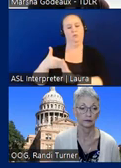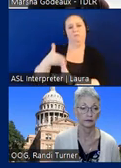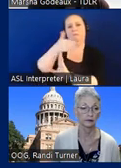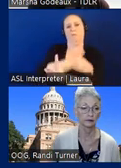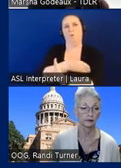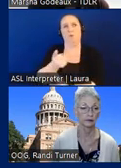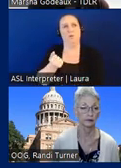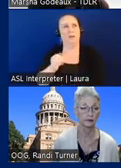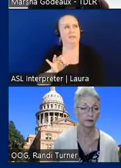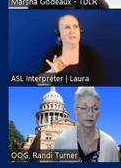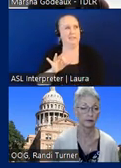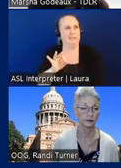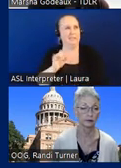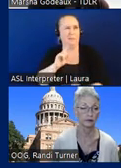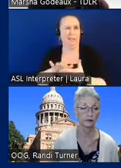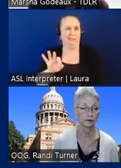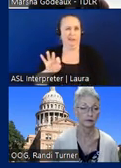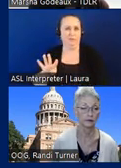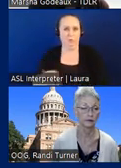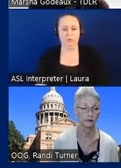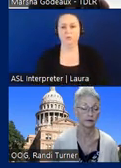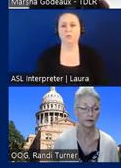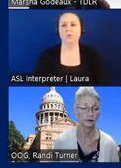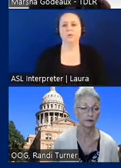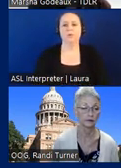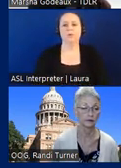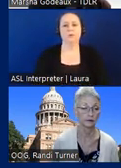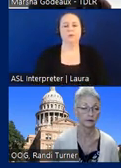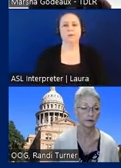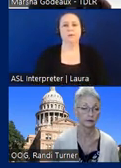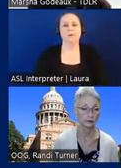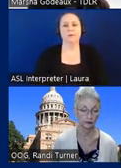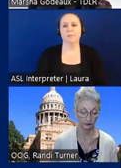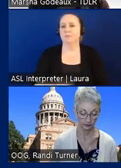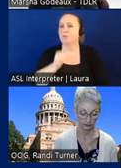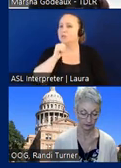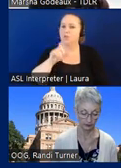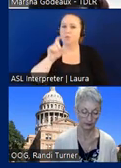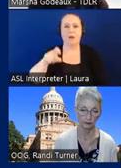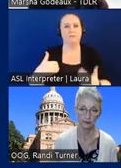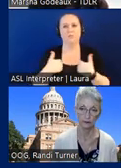it's 94, off the top of my head, I don't have to have specifically the van accessible spaces>